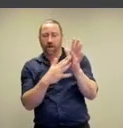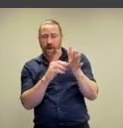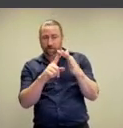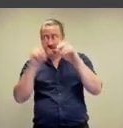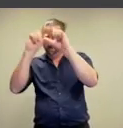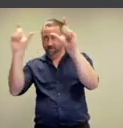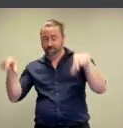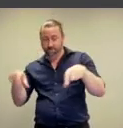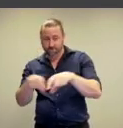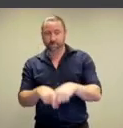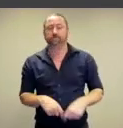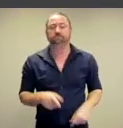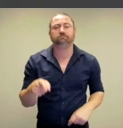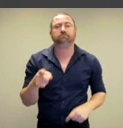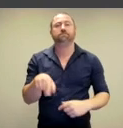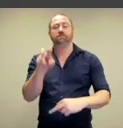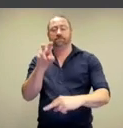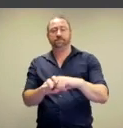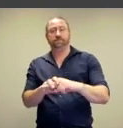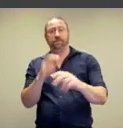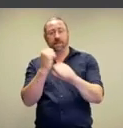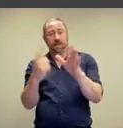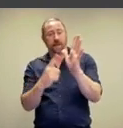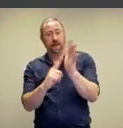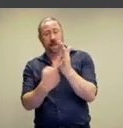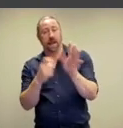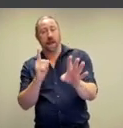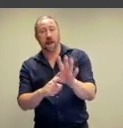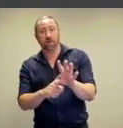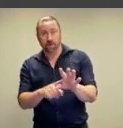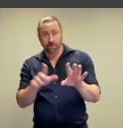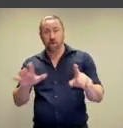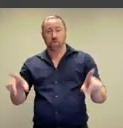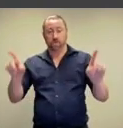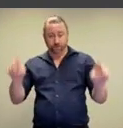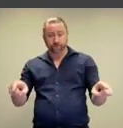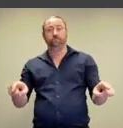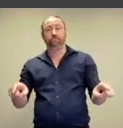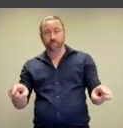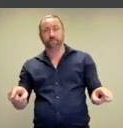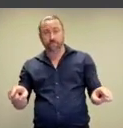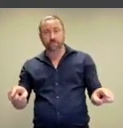of this artwork and sat on the gallery floor in front of the